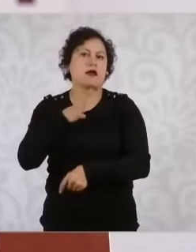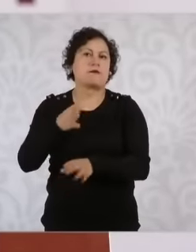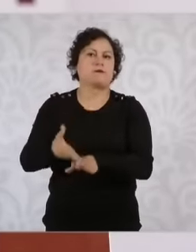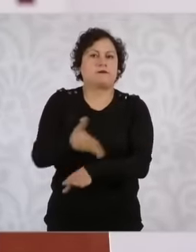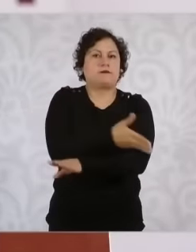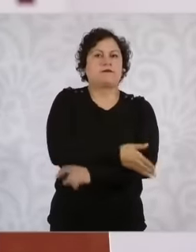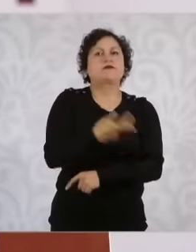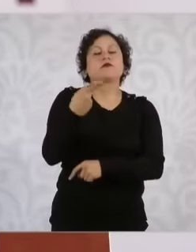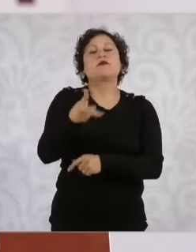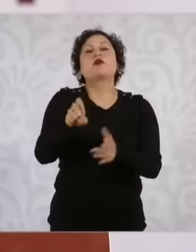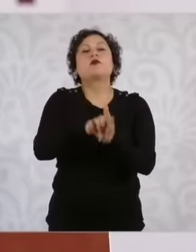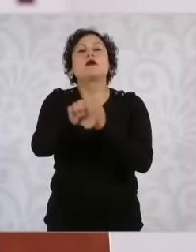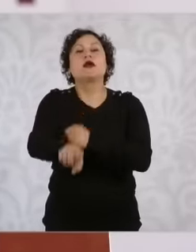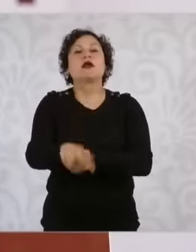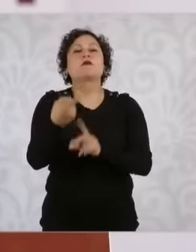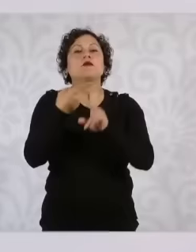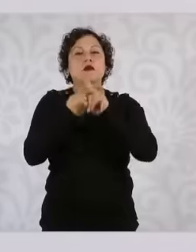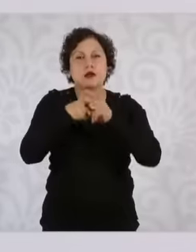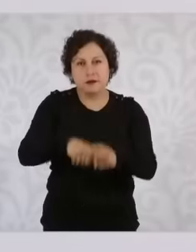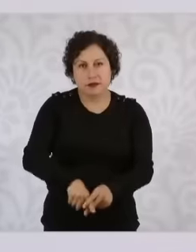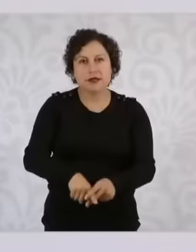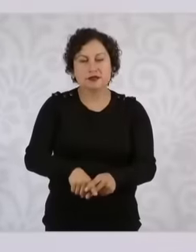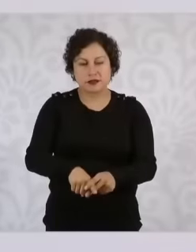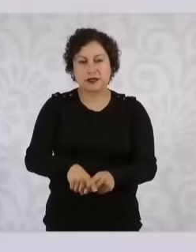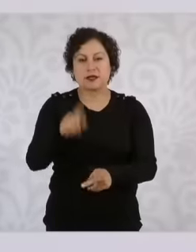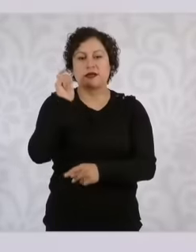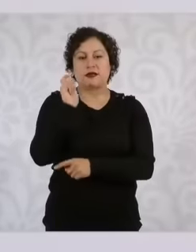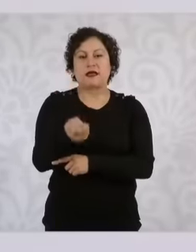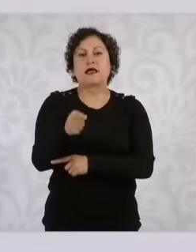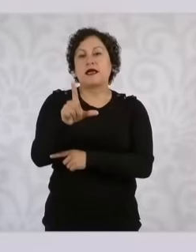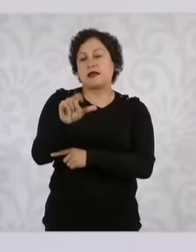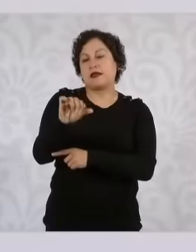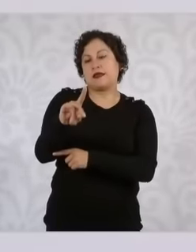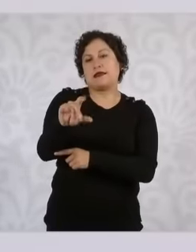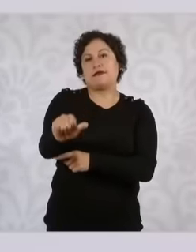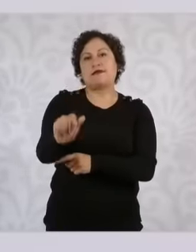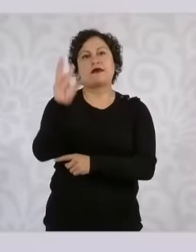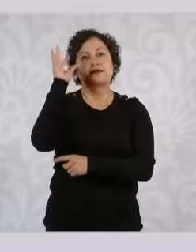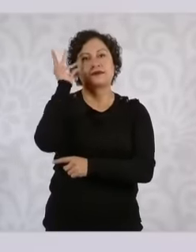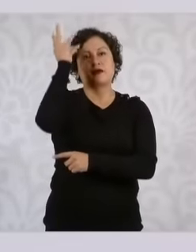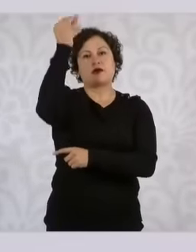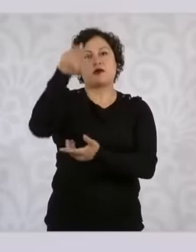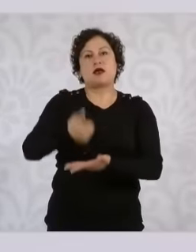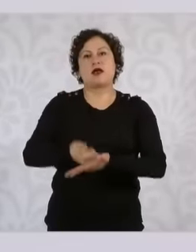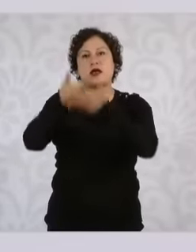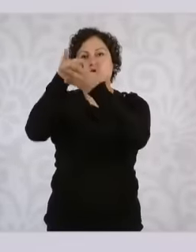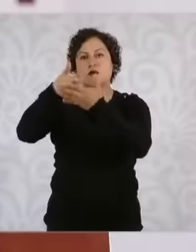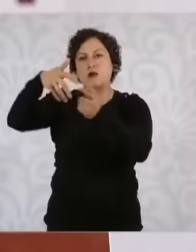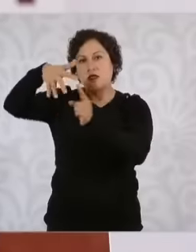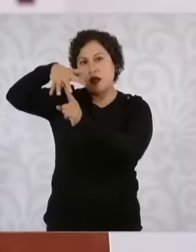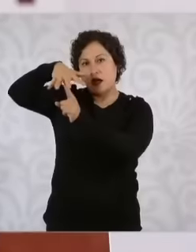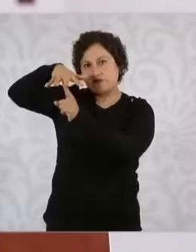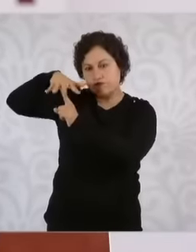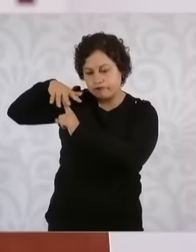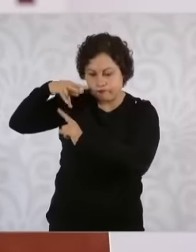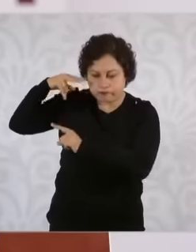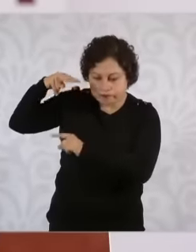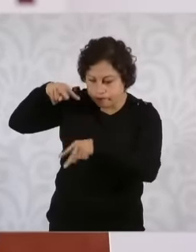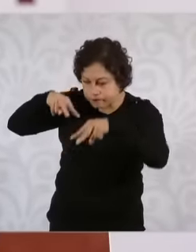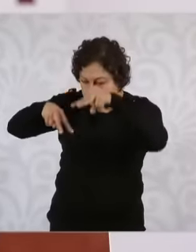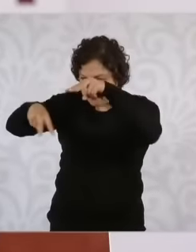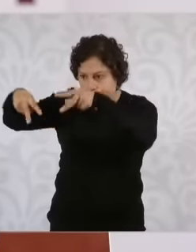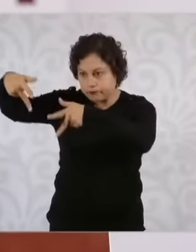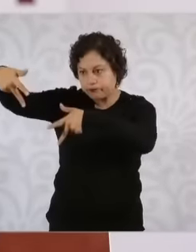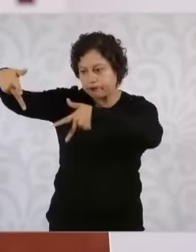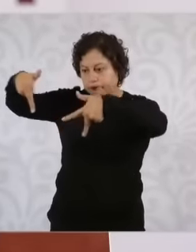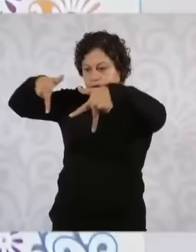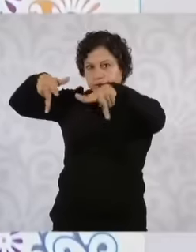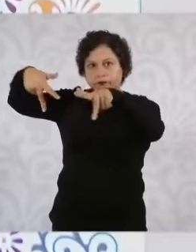ldar, which is a technology that allows us to carry out a topographical survey, by centimeters it